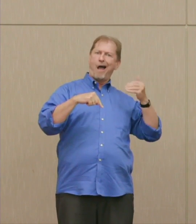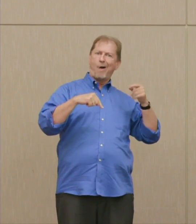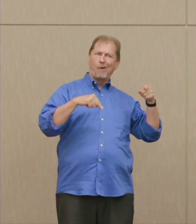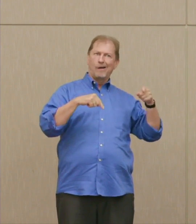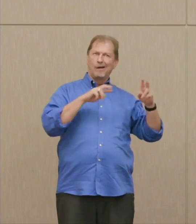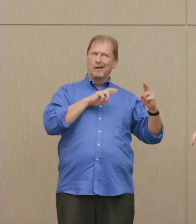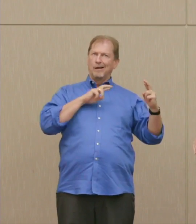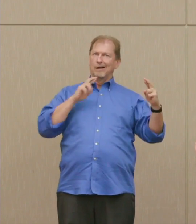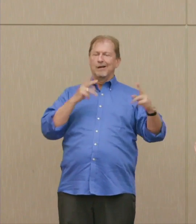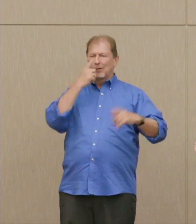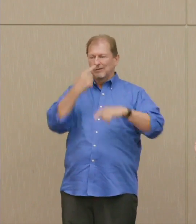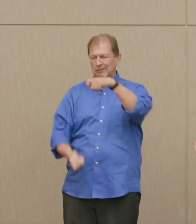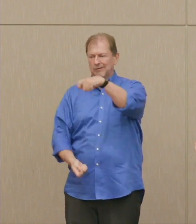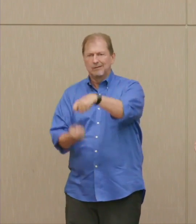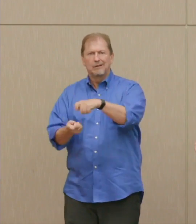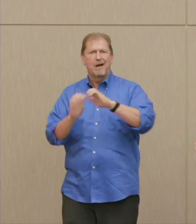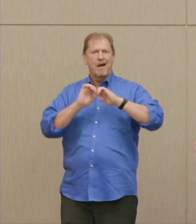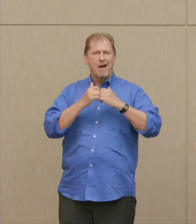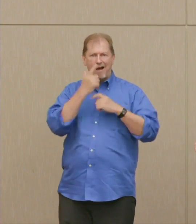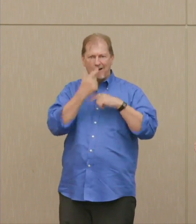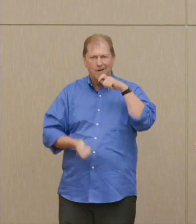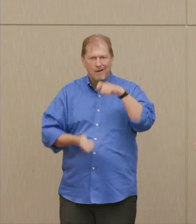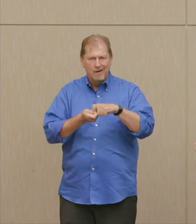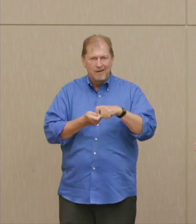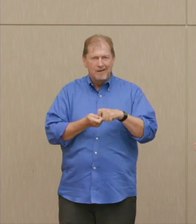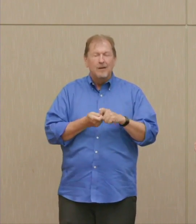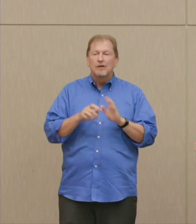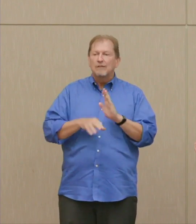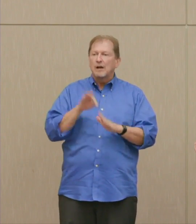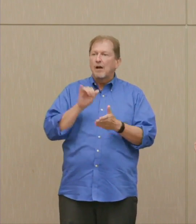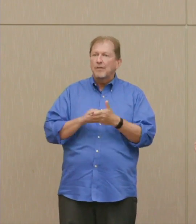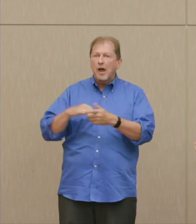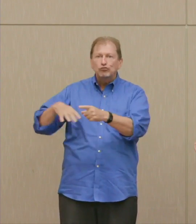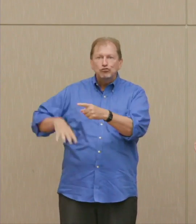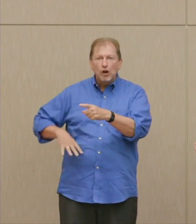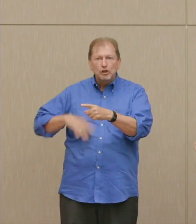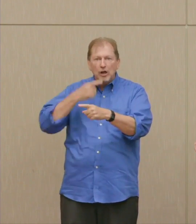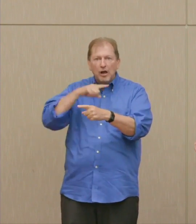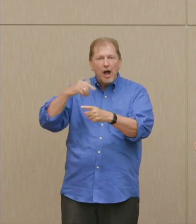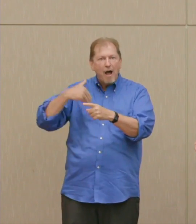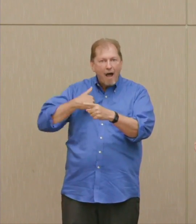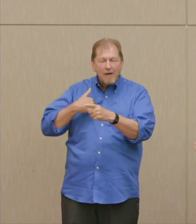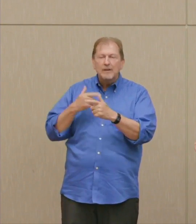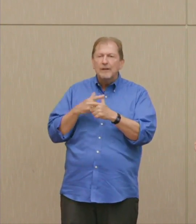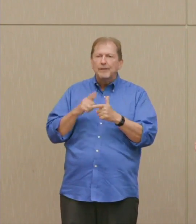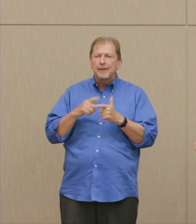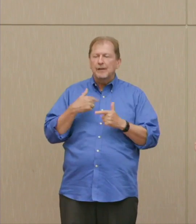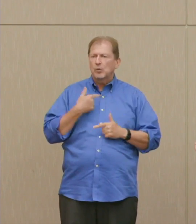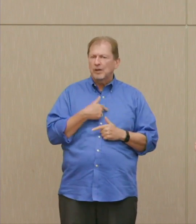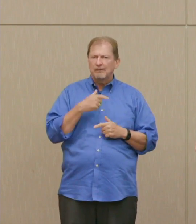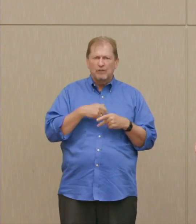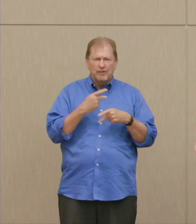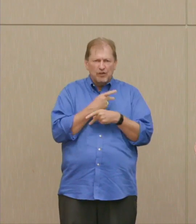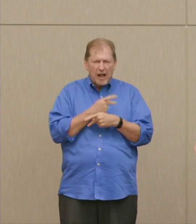that there was now a Russian nuclear bomb, he immediately added to our target list, from